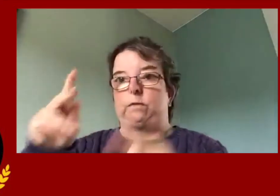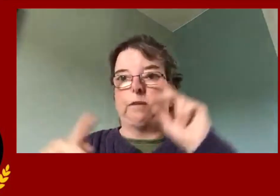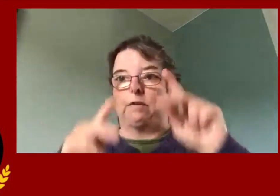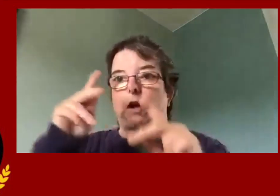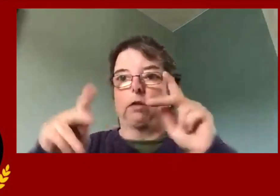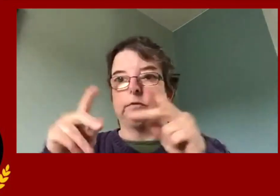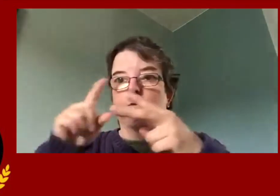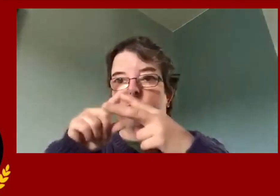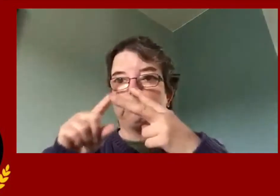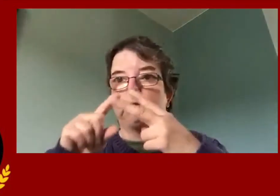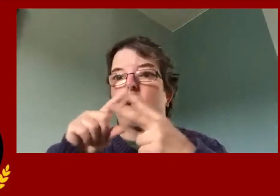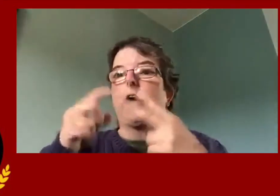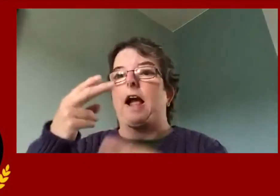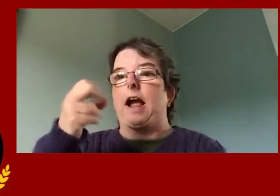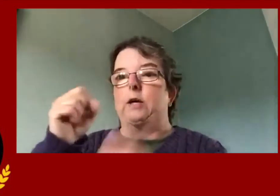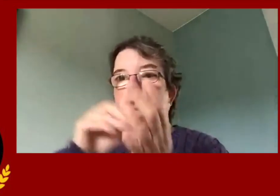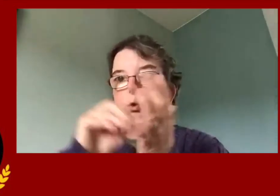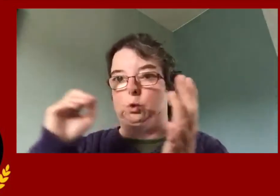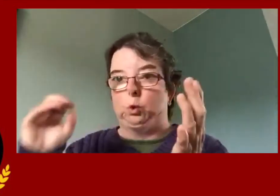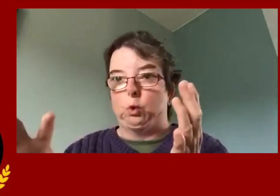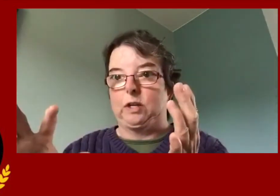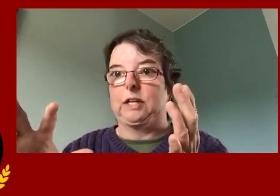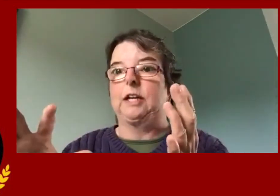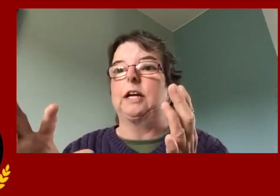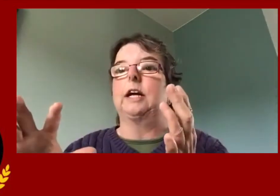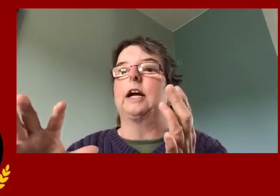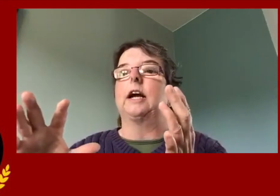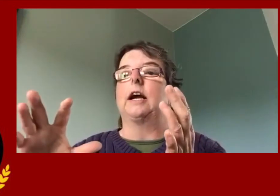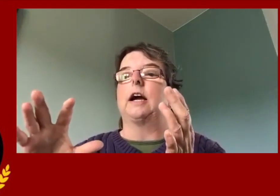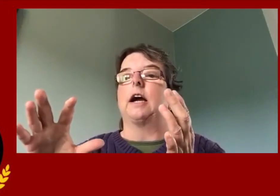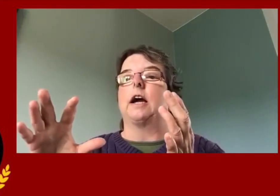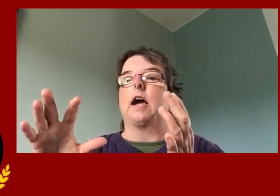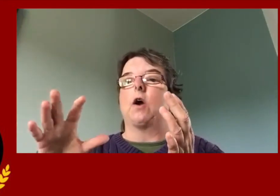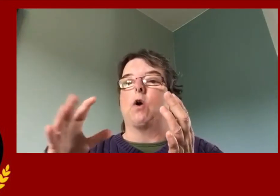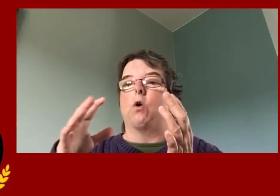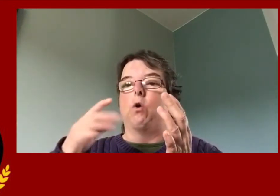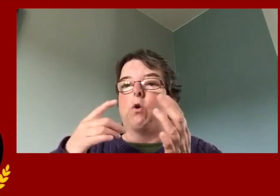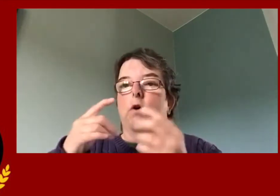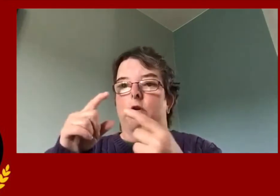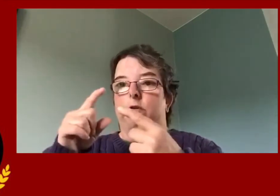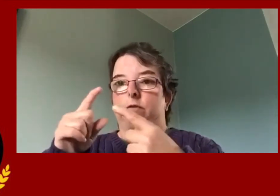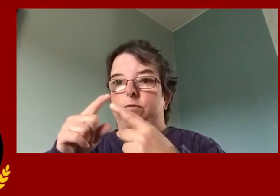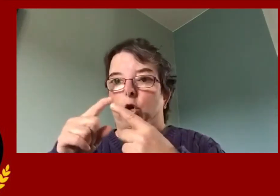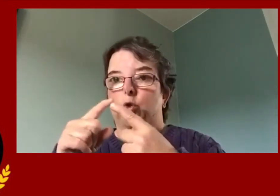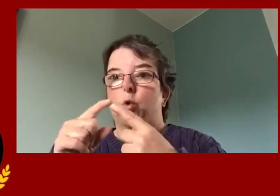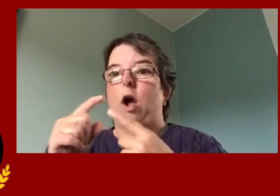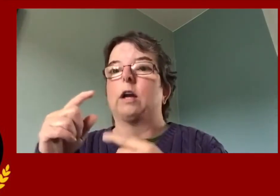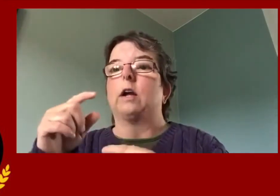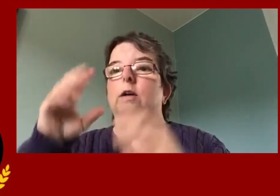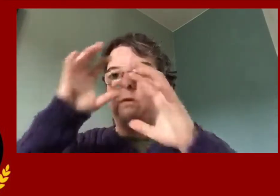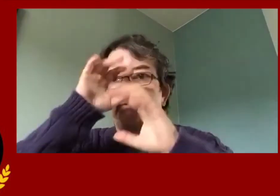I want to recognize two individuals, high school students.